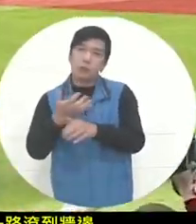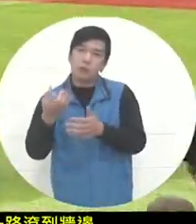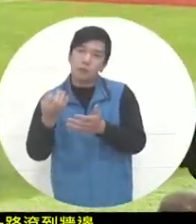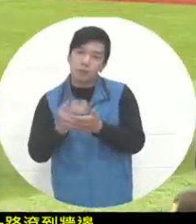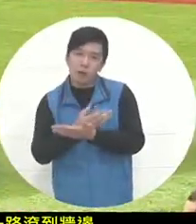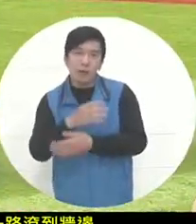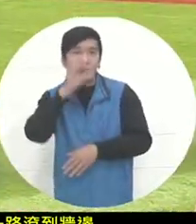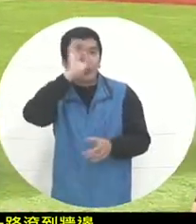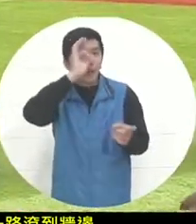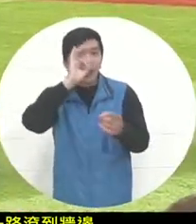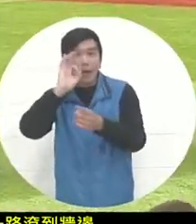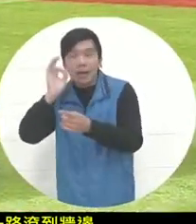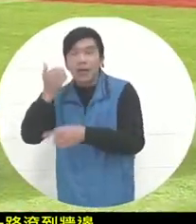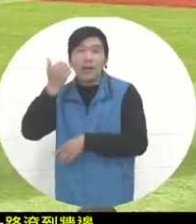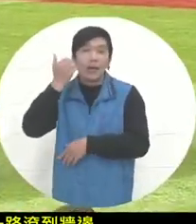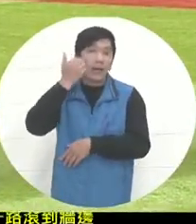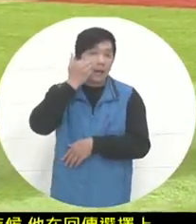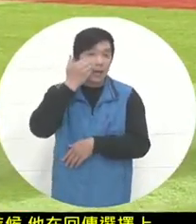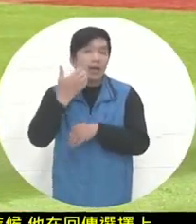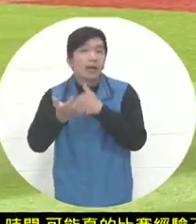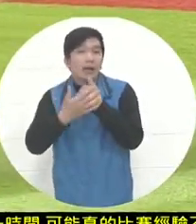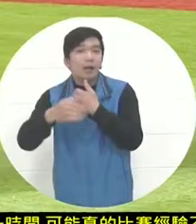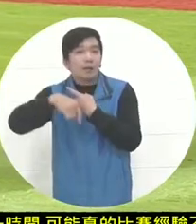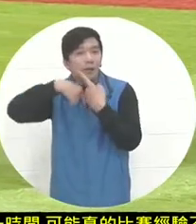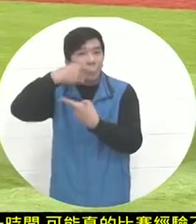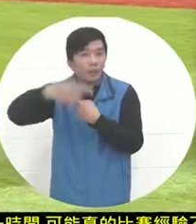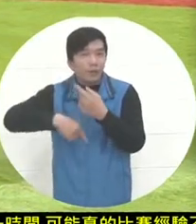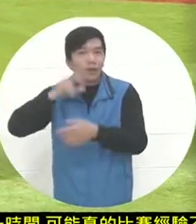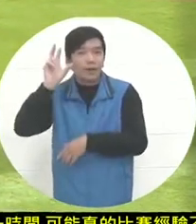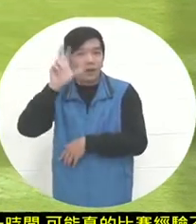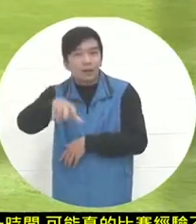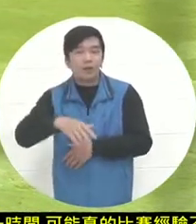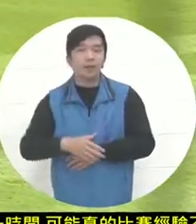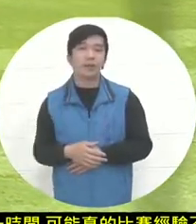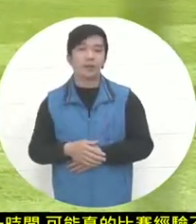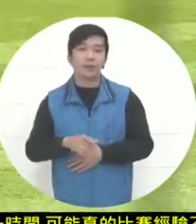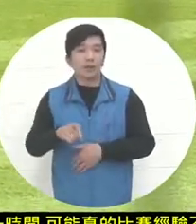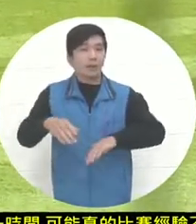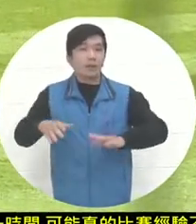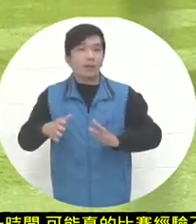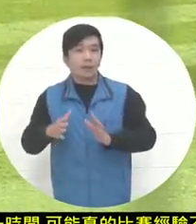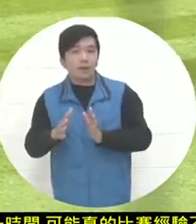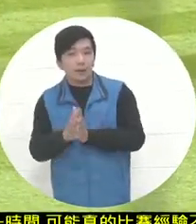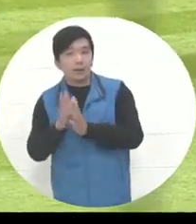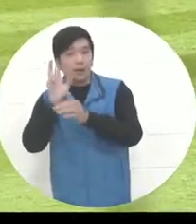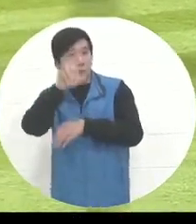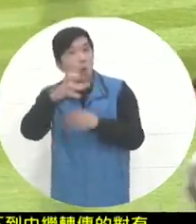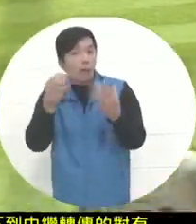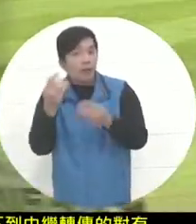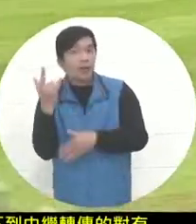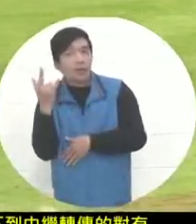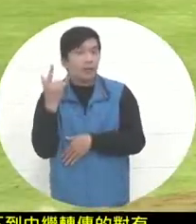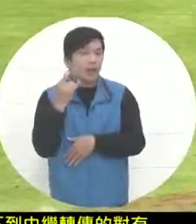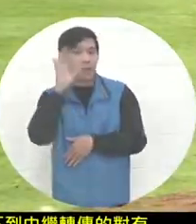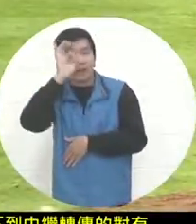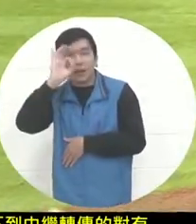couldn’t find the teammate who was going to relay the pass in the middle, so I didn’t take a shot at the first time and didn’t pass the ball in the subsequent shots